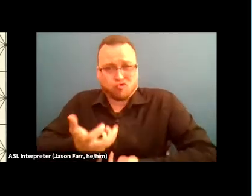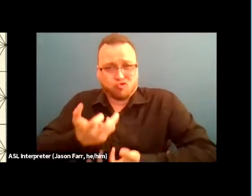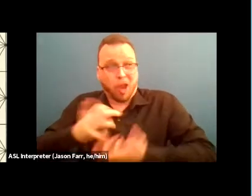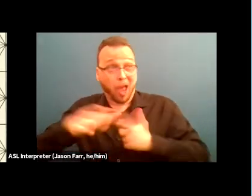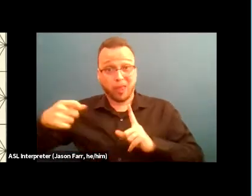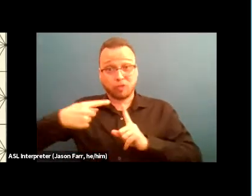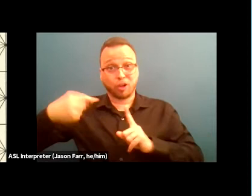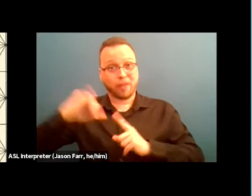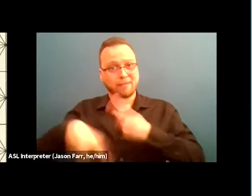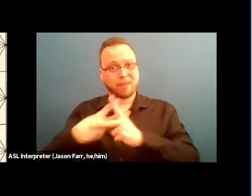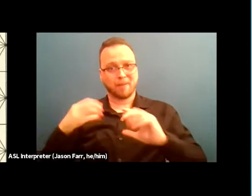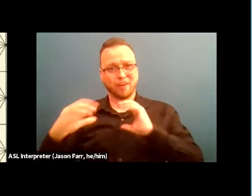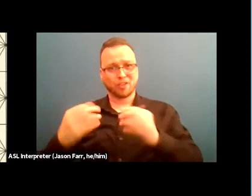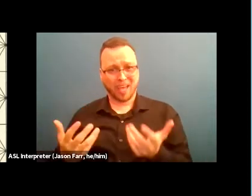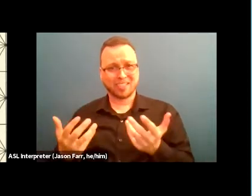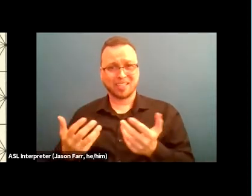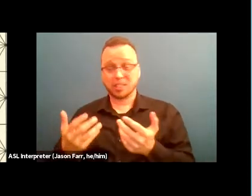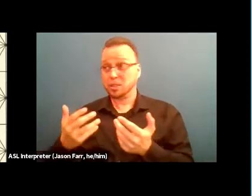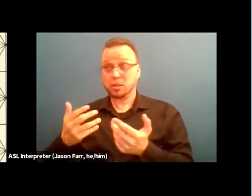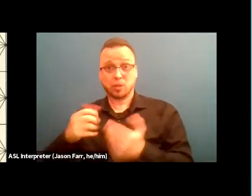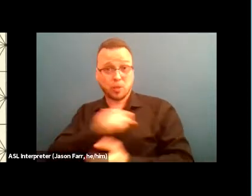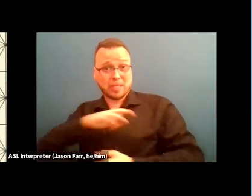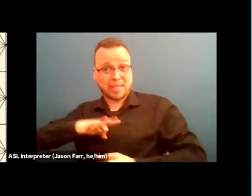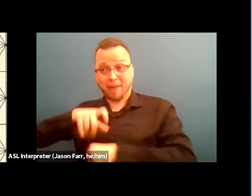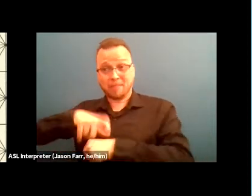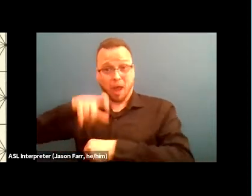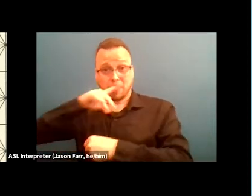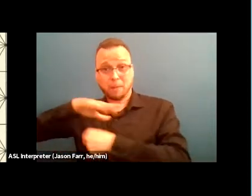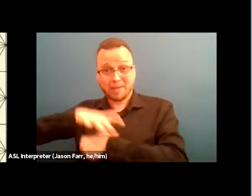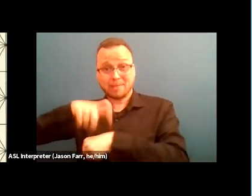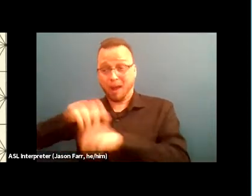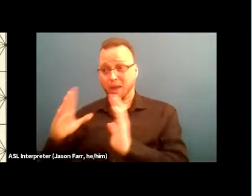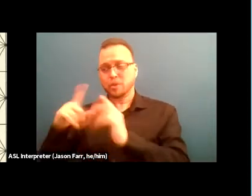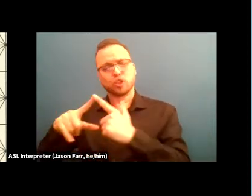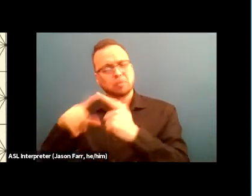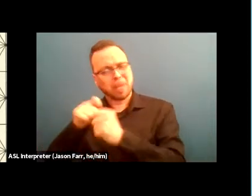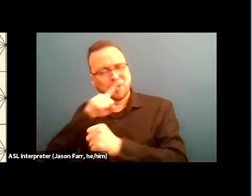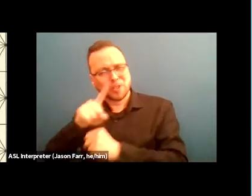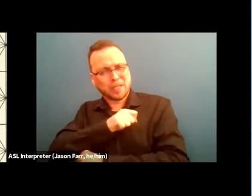So dedicated staff time should also be used to ensure, again, adequate support is provided. Should folks need additional time